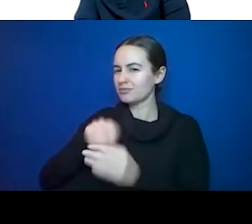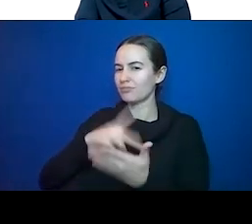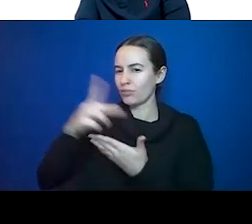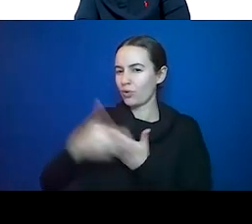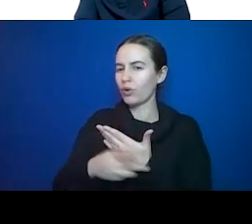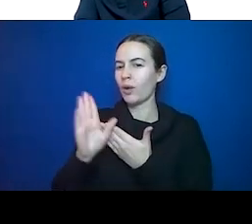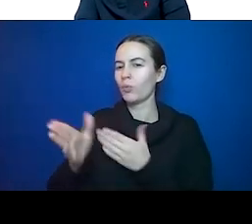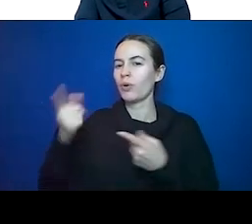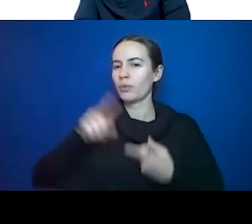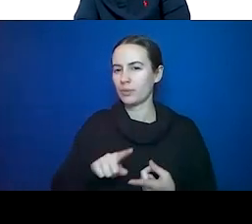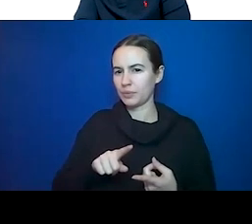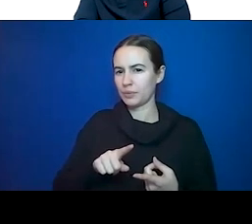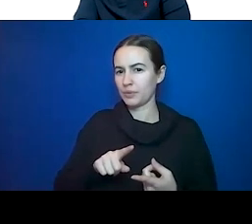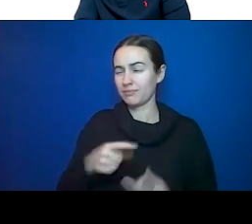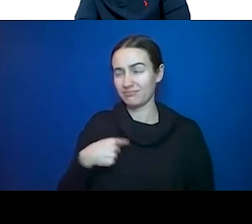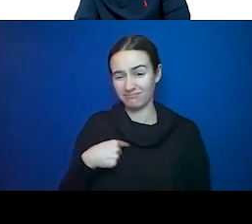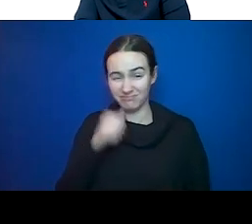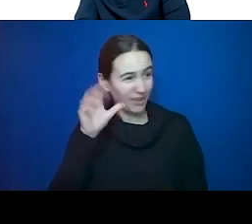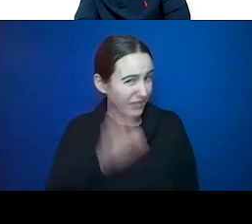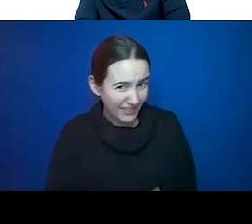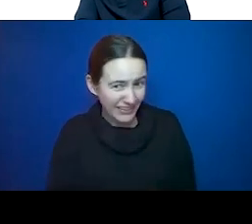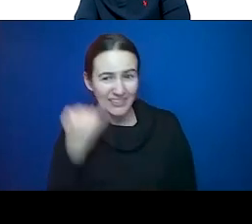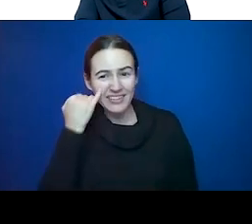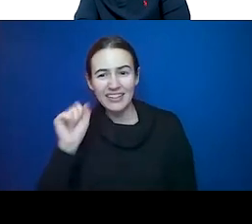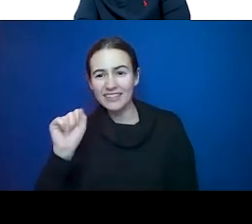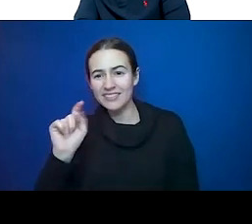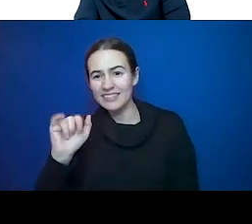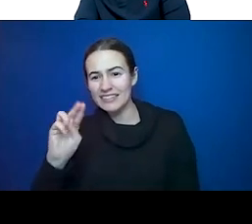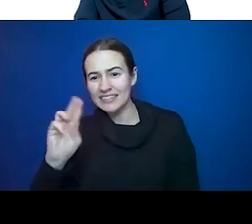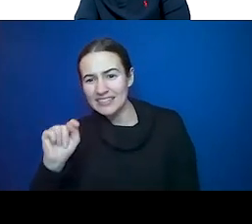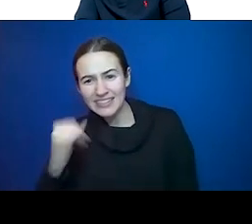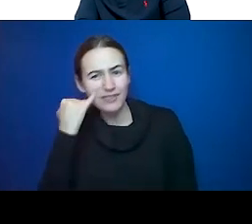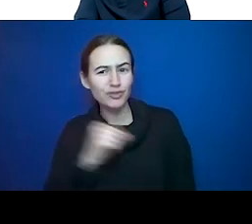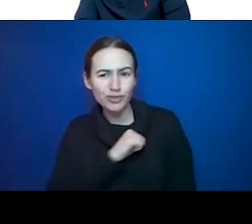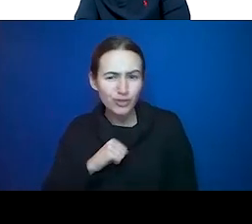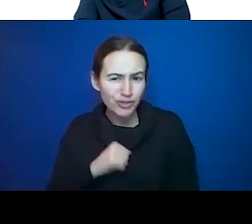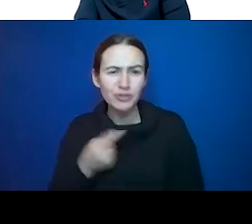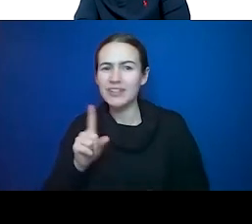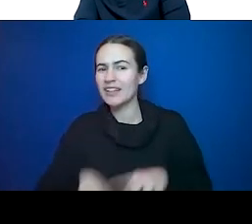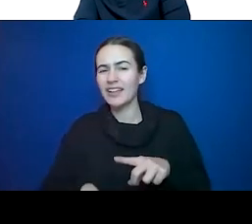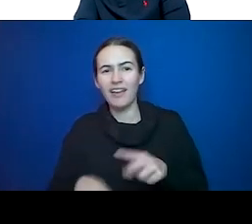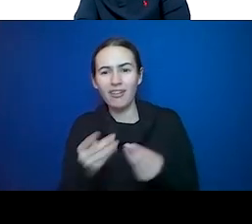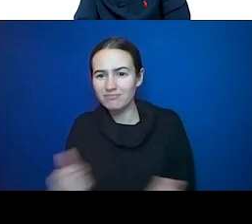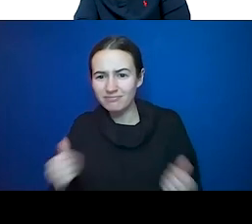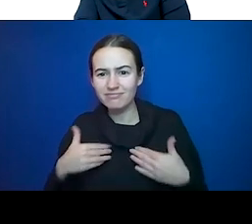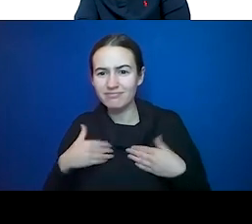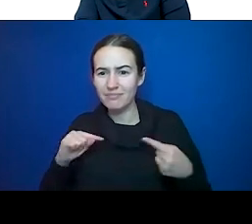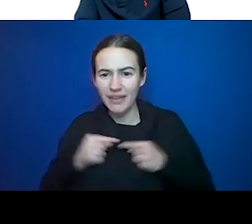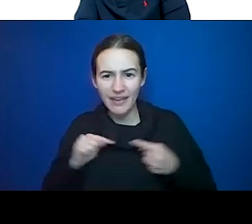stint can't take it away or beta blocker nitrates -- eating some plants certainly isn't going to